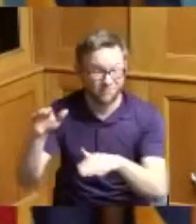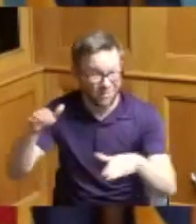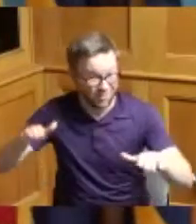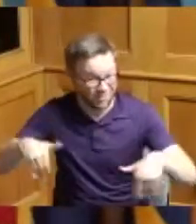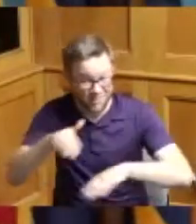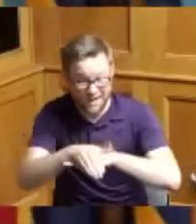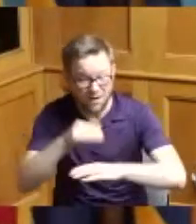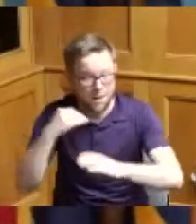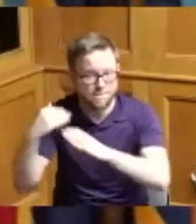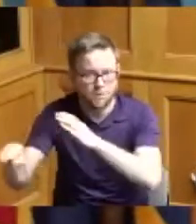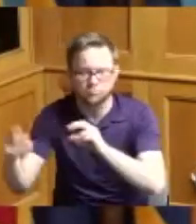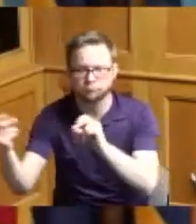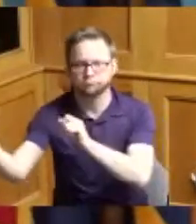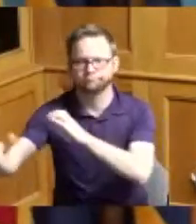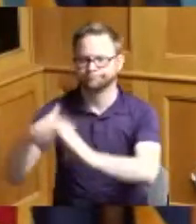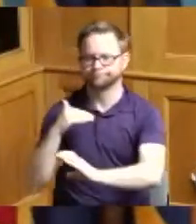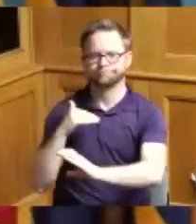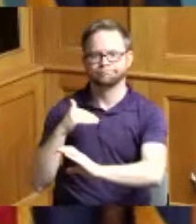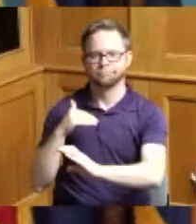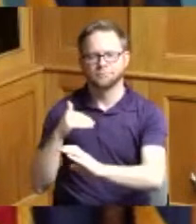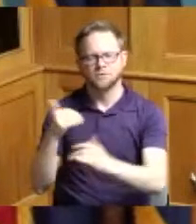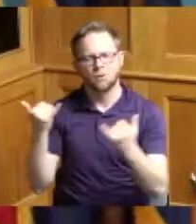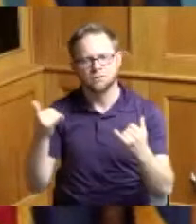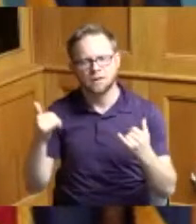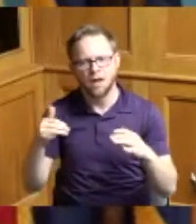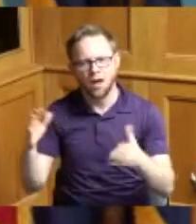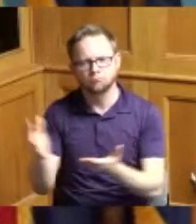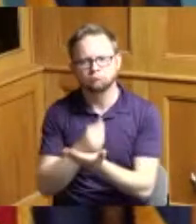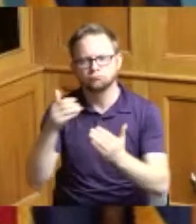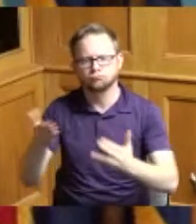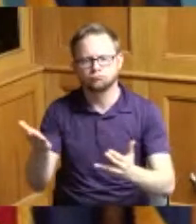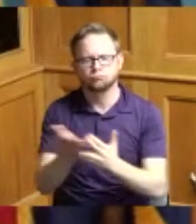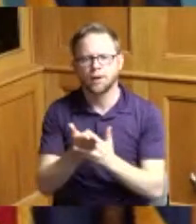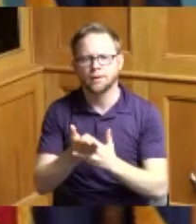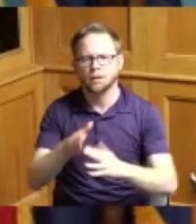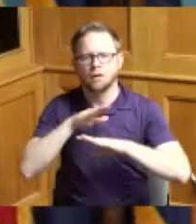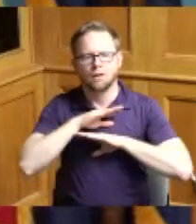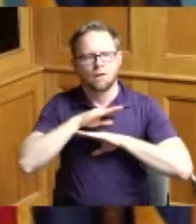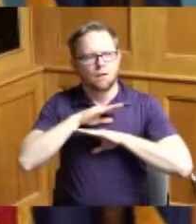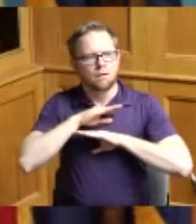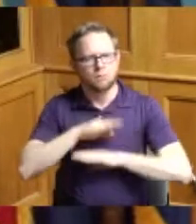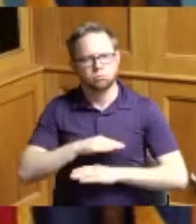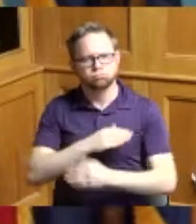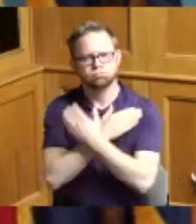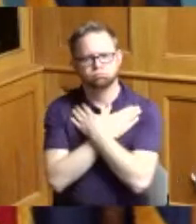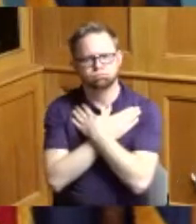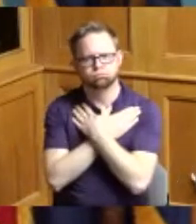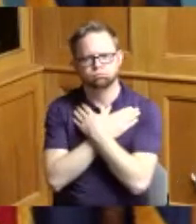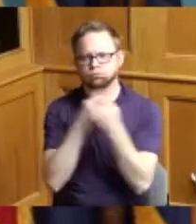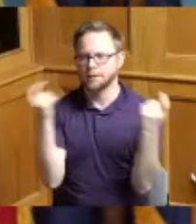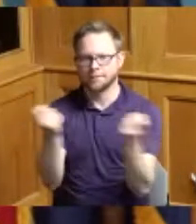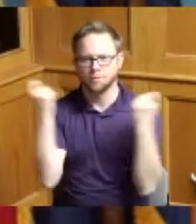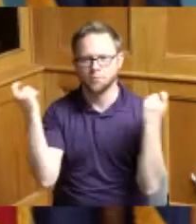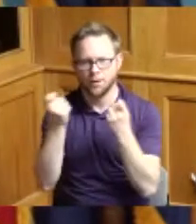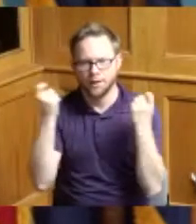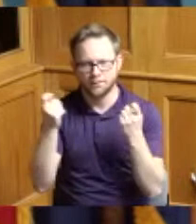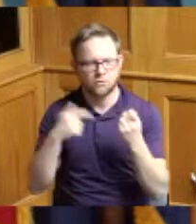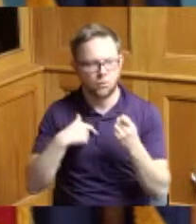let's take a break and celebrate and so I'm asking that this resolution be considered I'm supportive